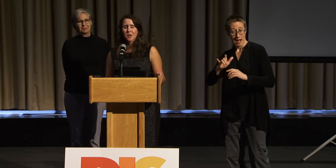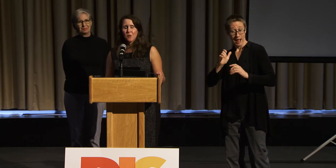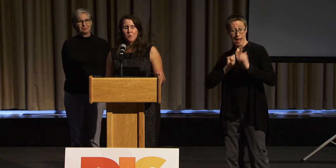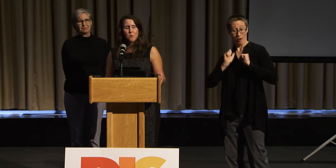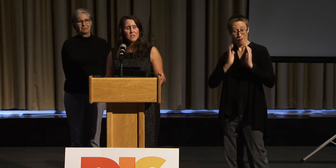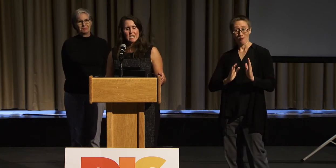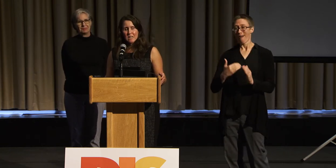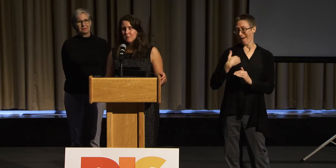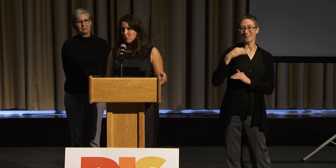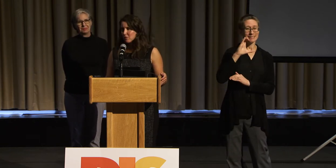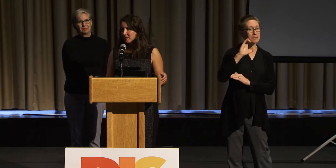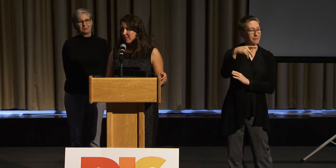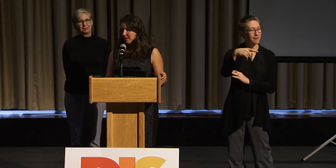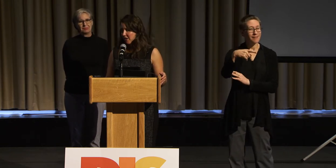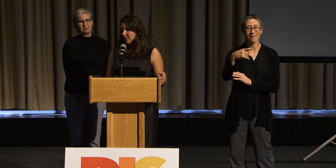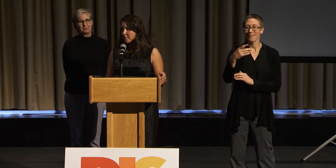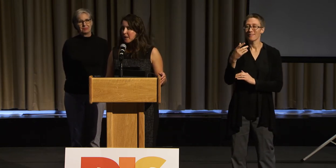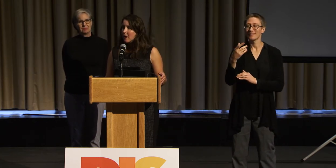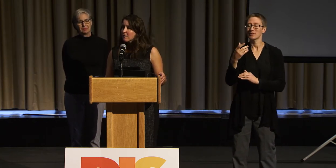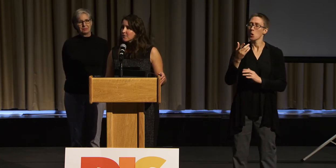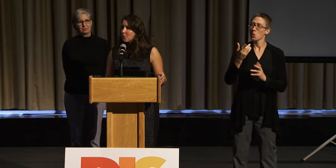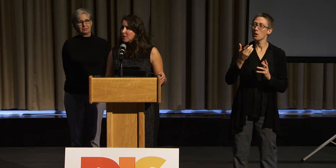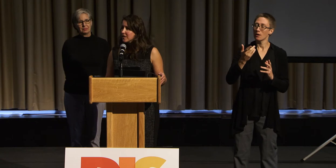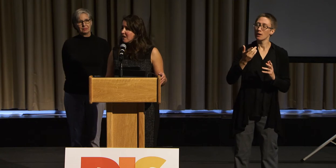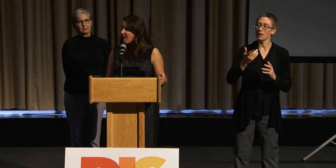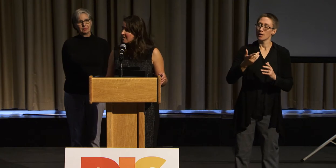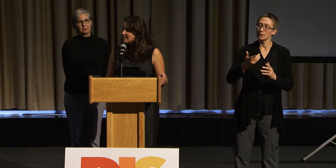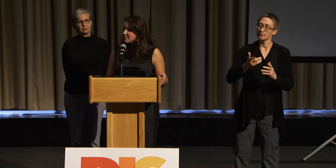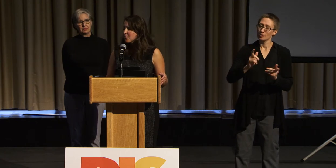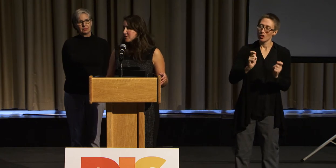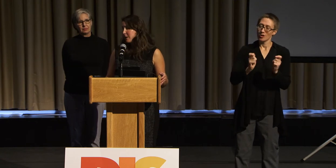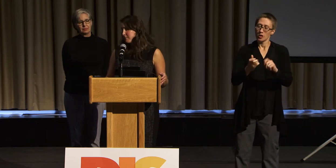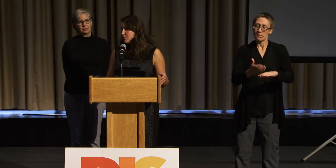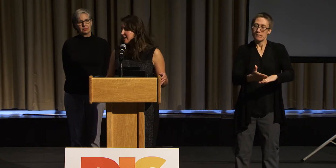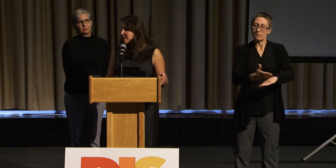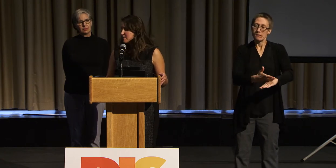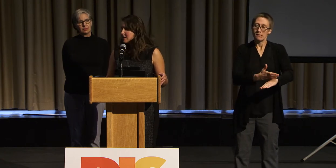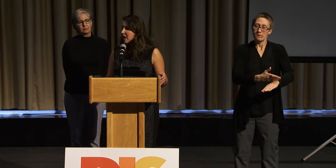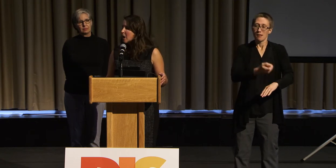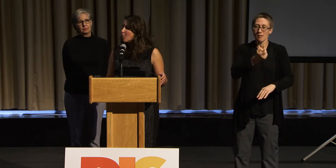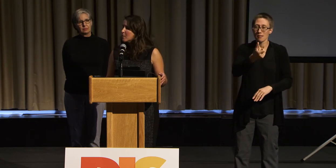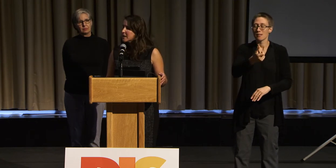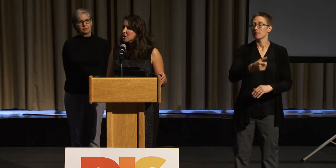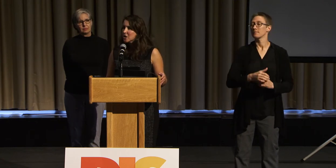So we're seeing movement there. For the arts, for museum, it would be good